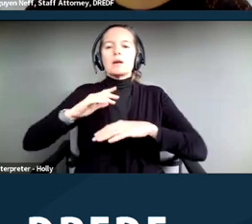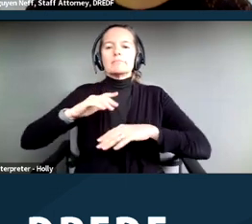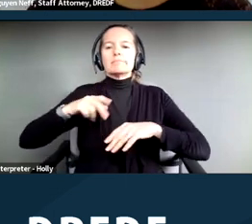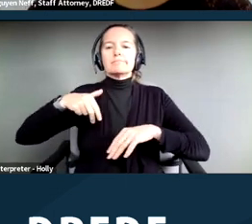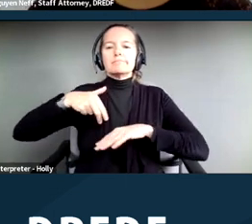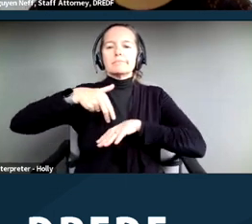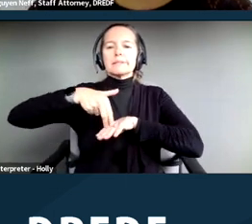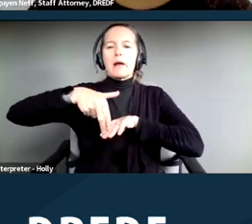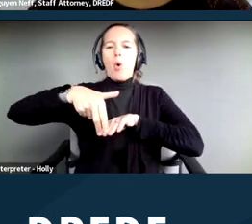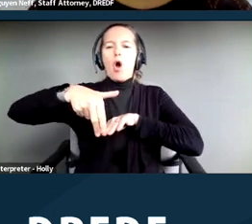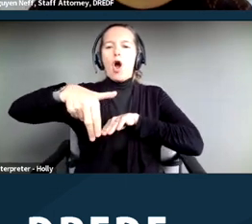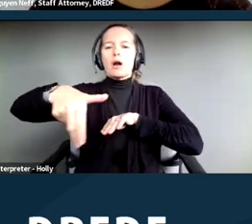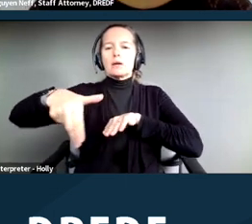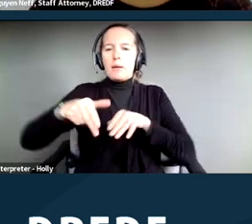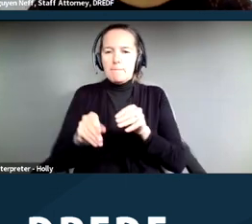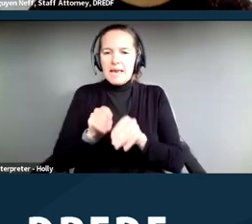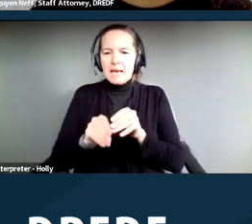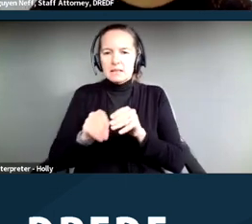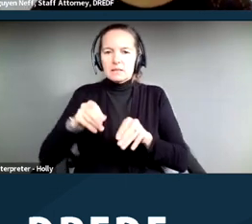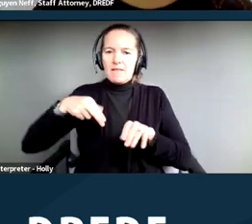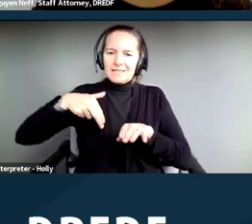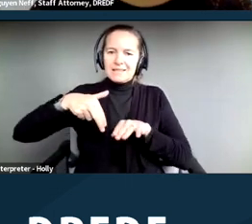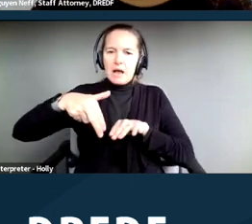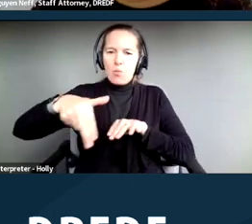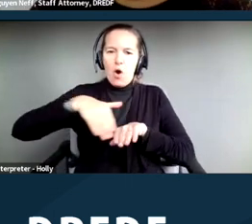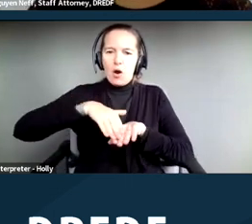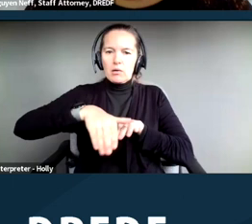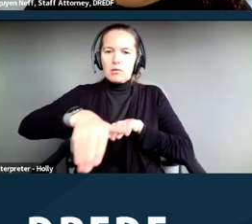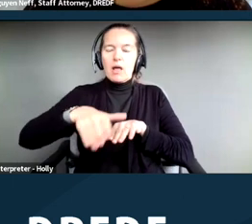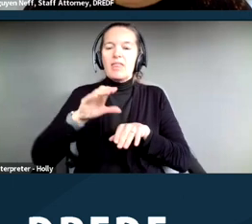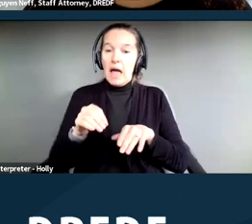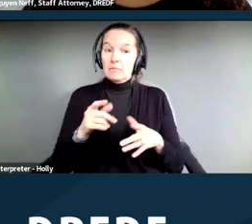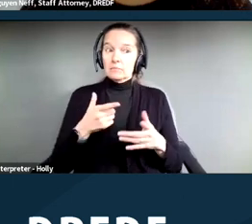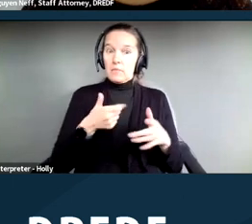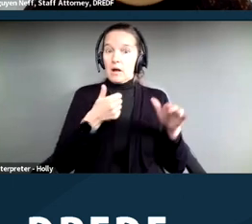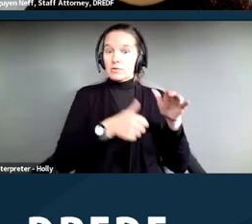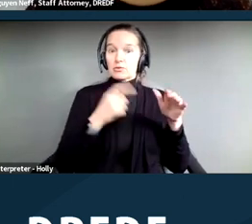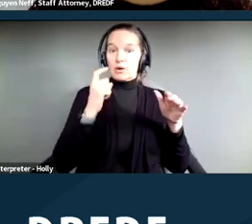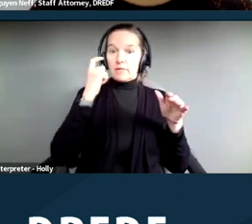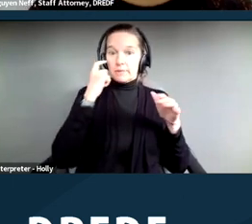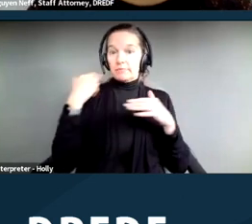of sidewalks was considered a service program and activity of the government. So therefore they were